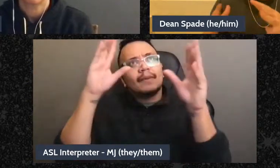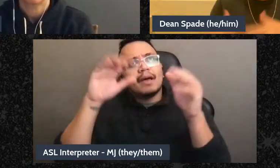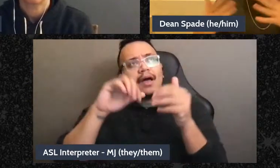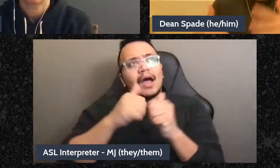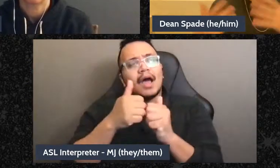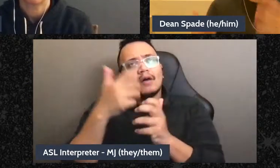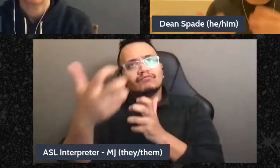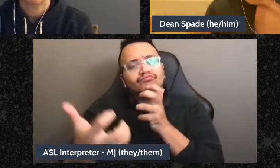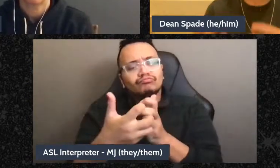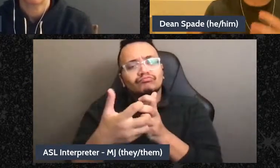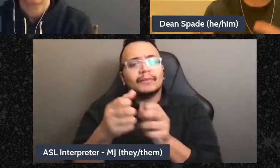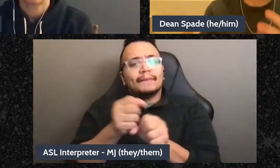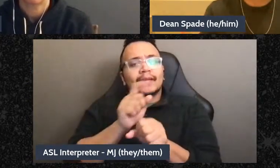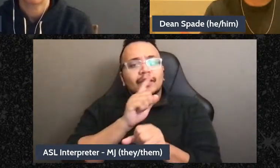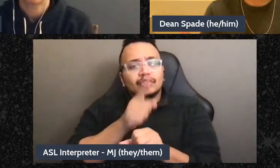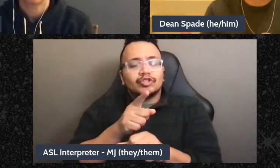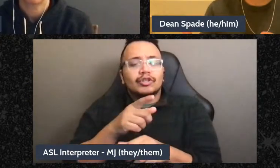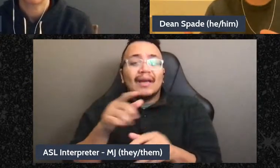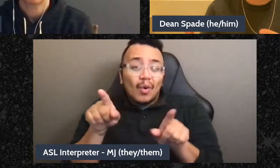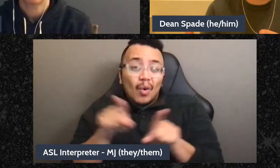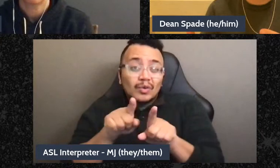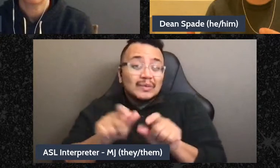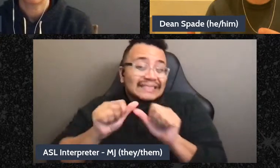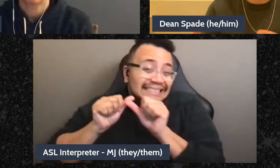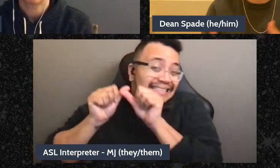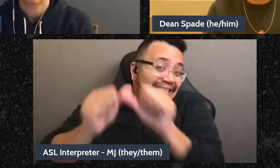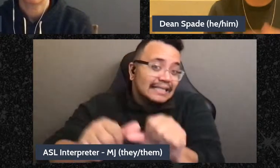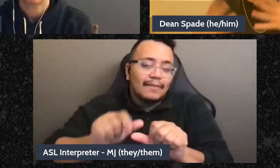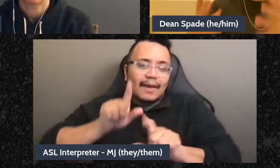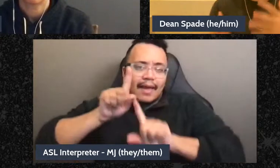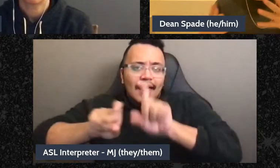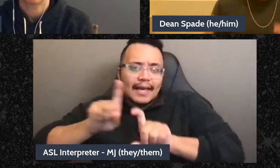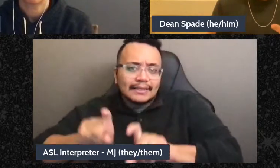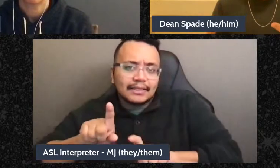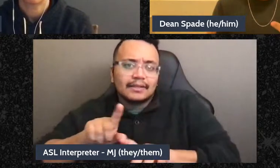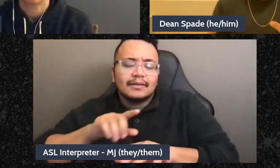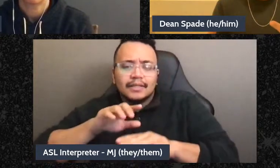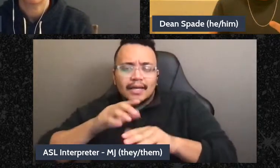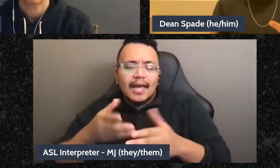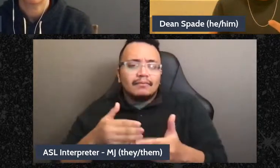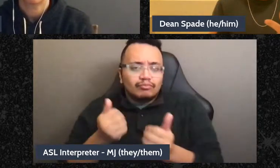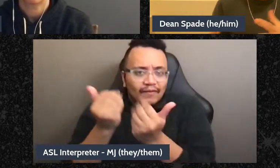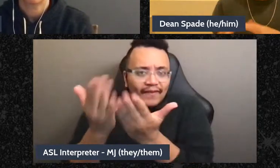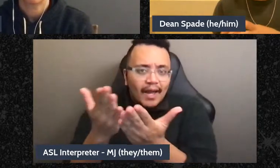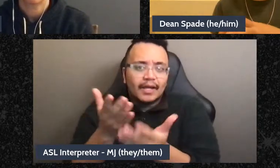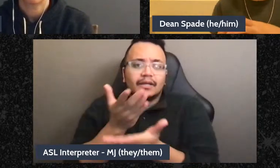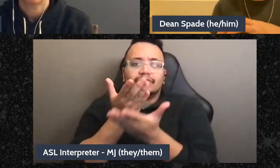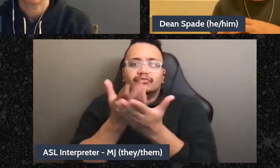keep asking people about access needs and to keep resourcing access needs and have like-like